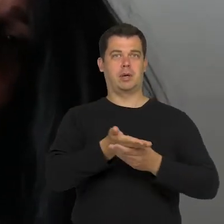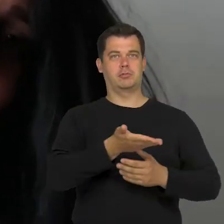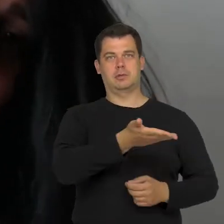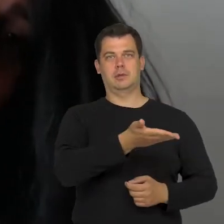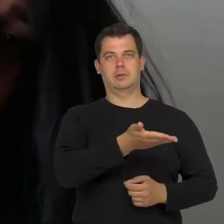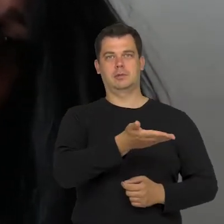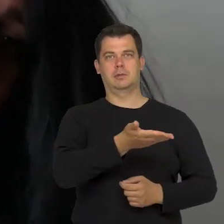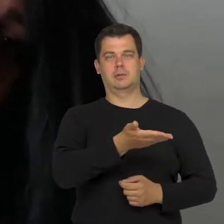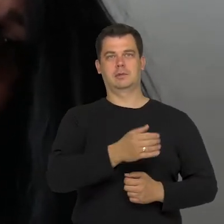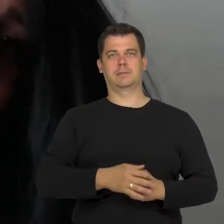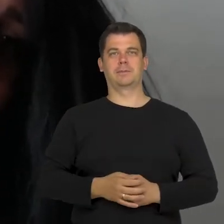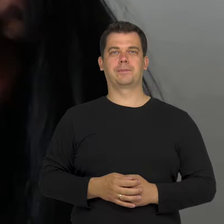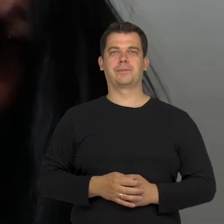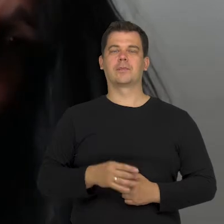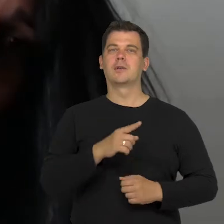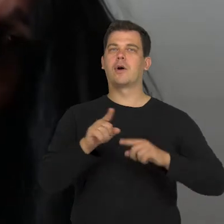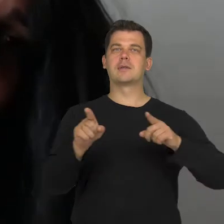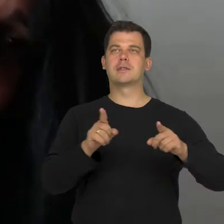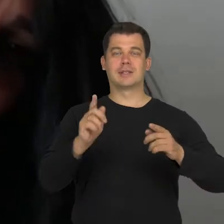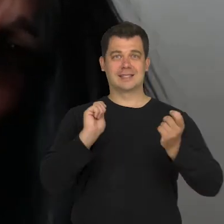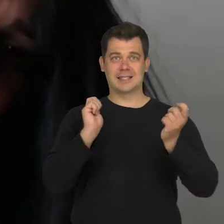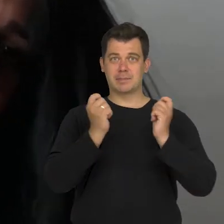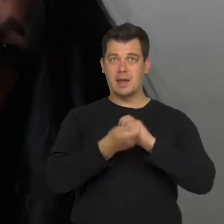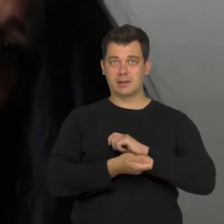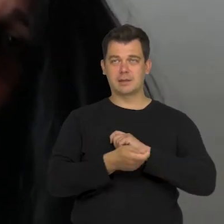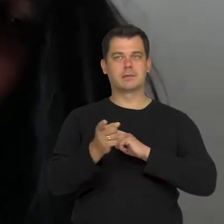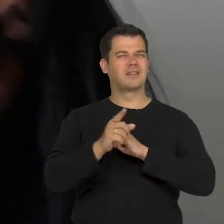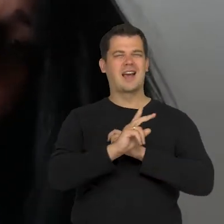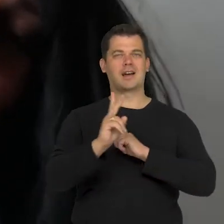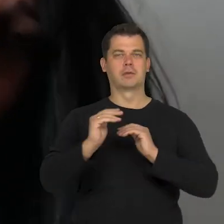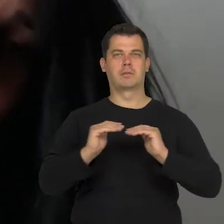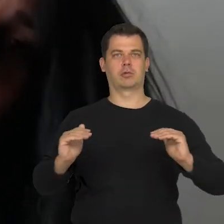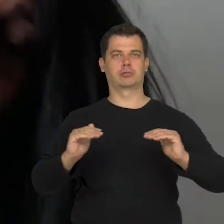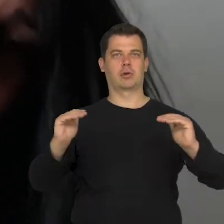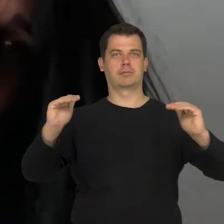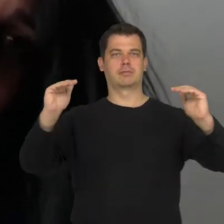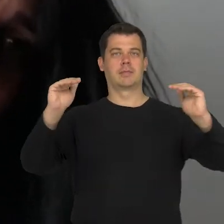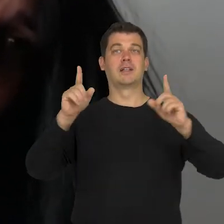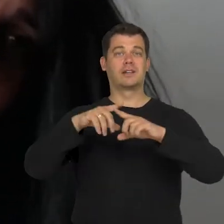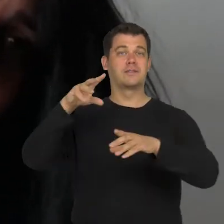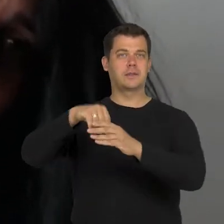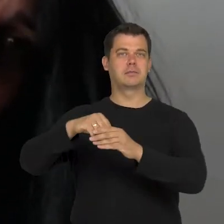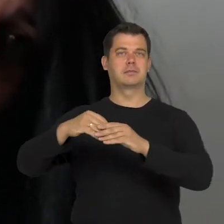So here, this change is implemented on all levels even on the management level of the theatre.